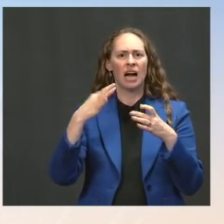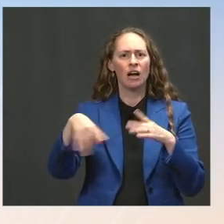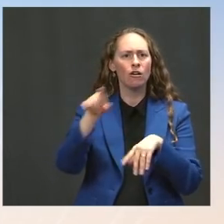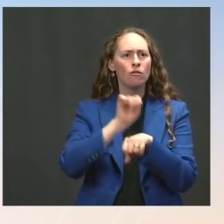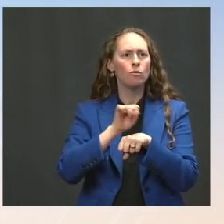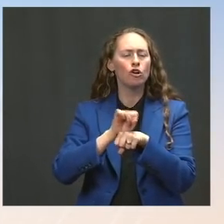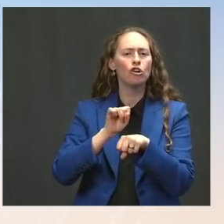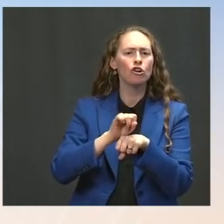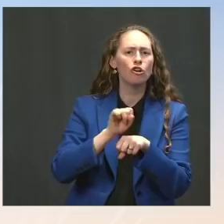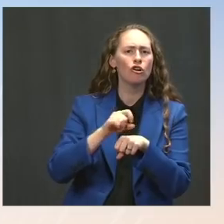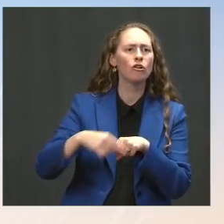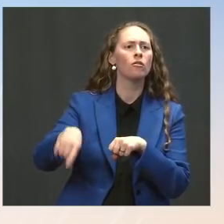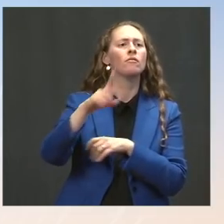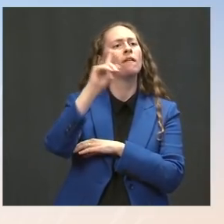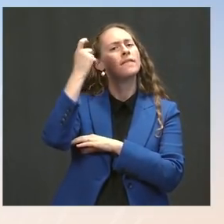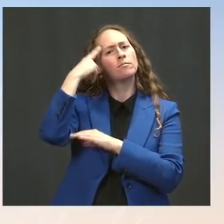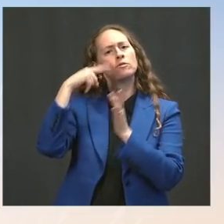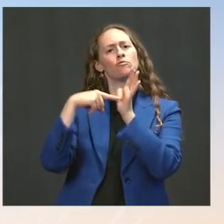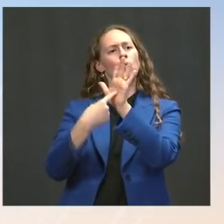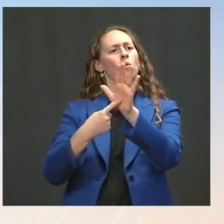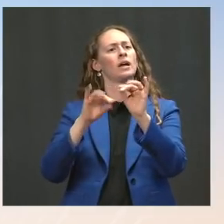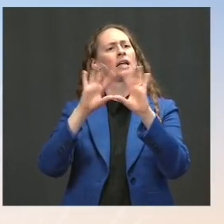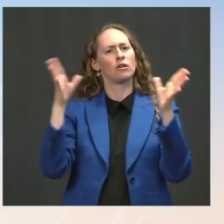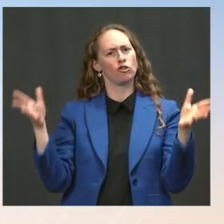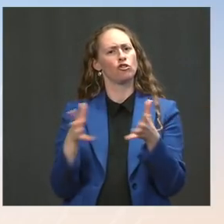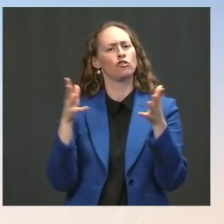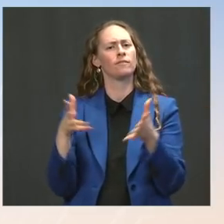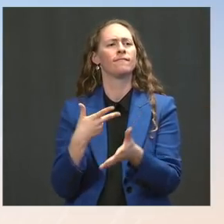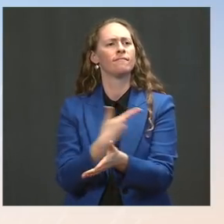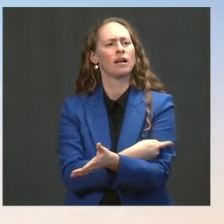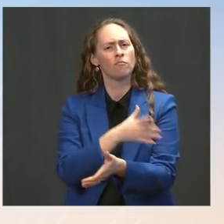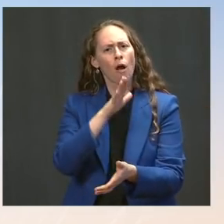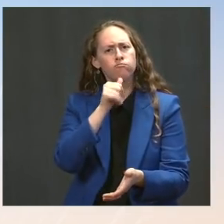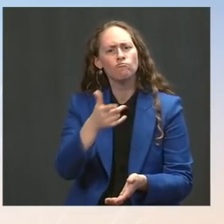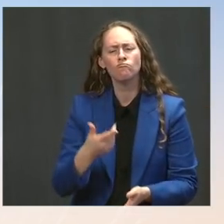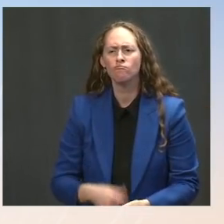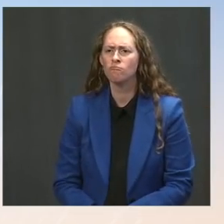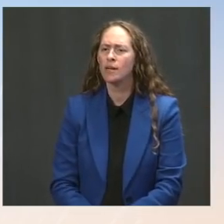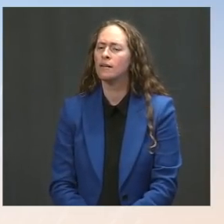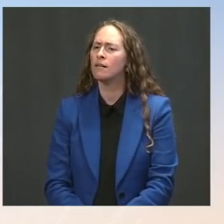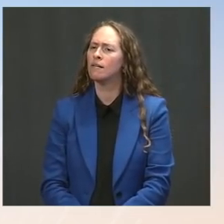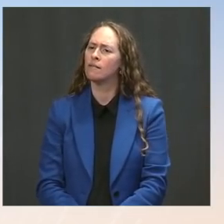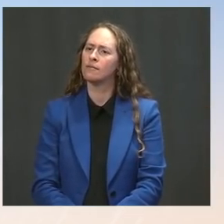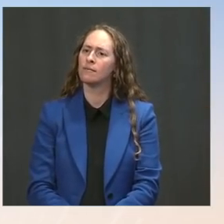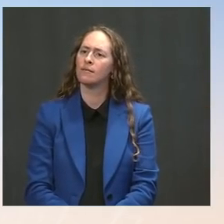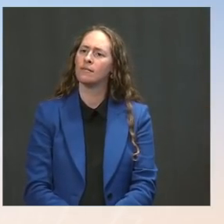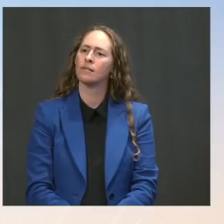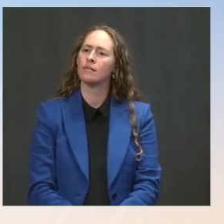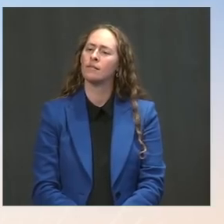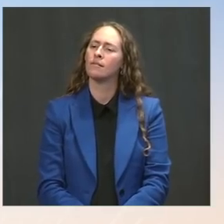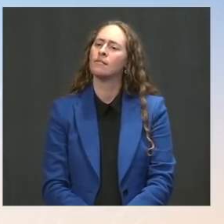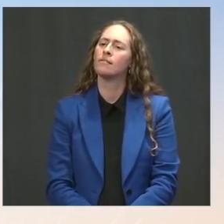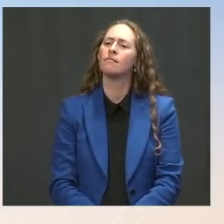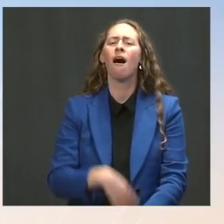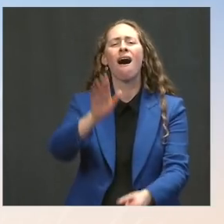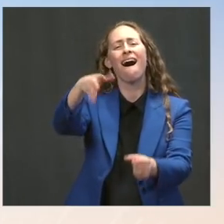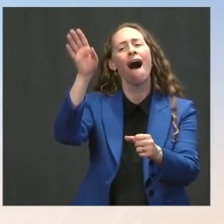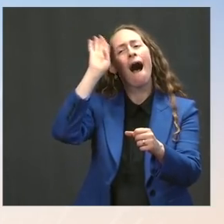encouraging in the private sector? Ms. Psaki: Well, Steve, it is certainly prudent for the federal government to be looking at any steps, just like any employer is, to your point,